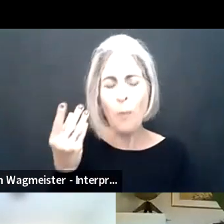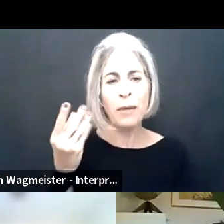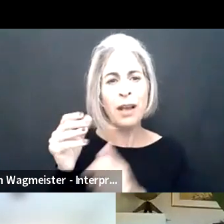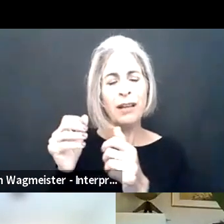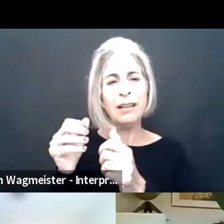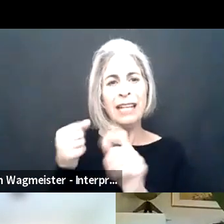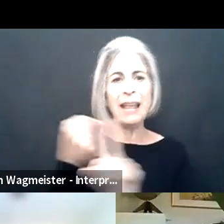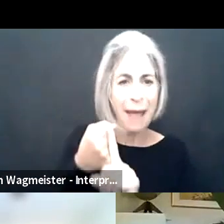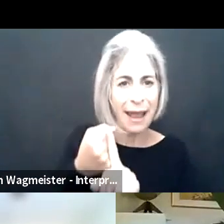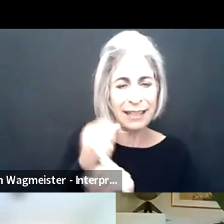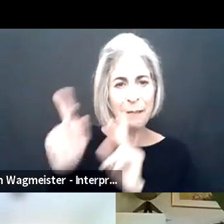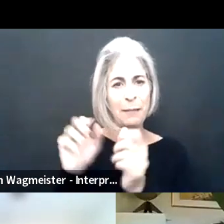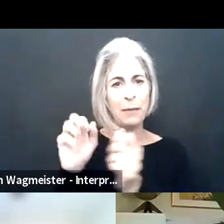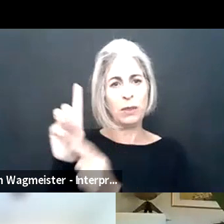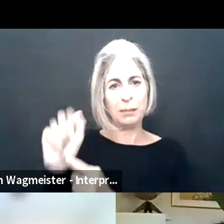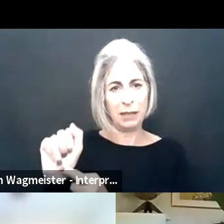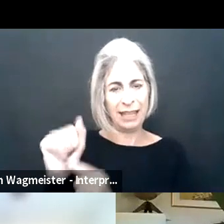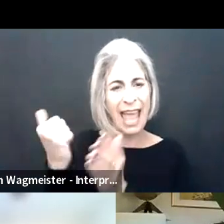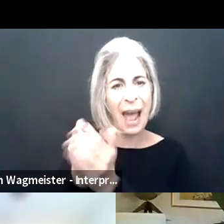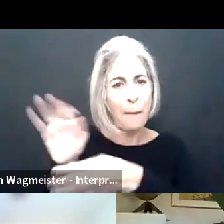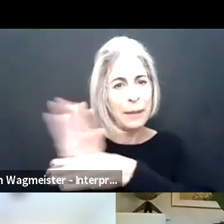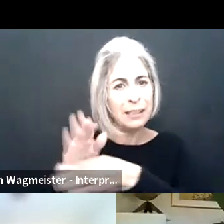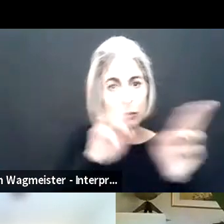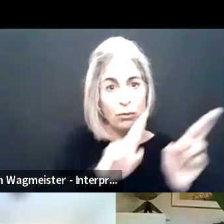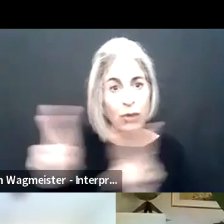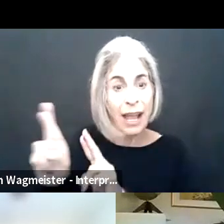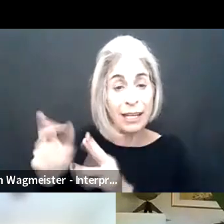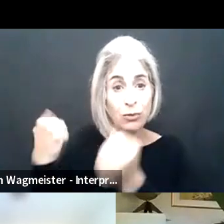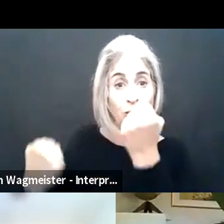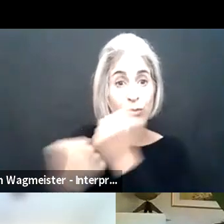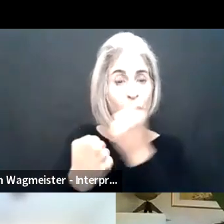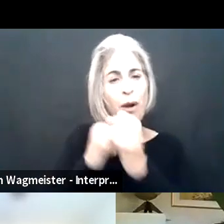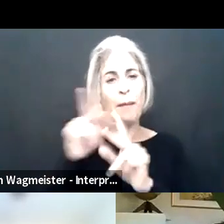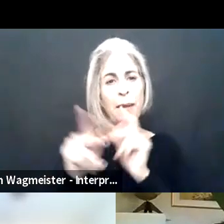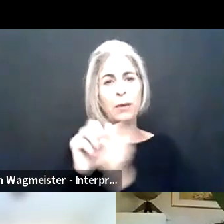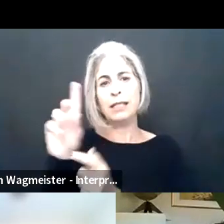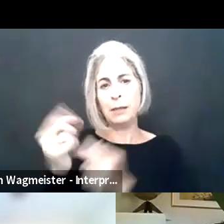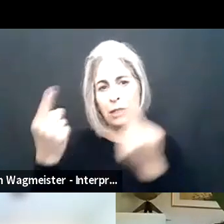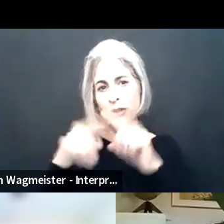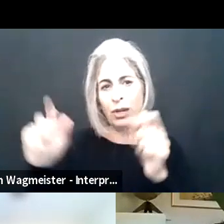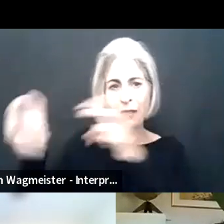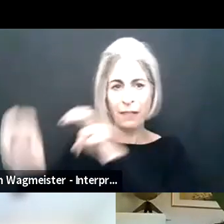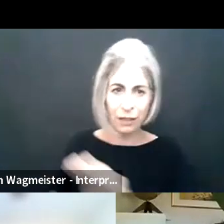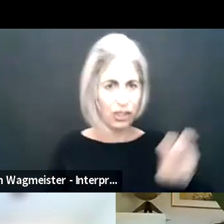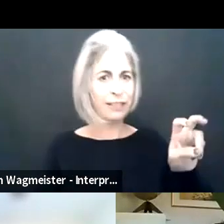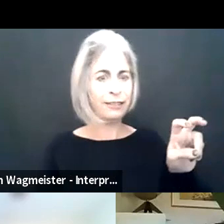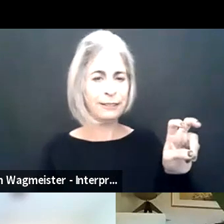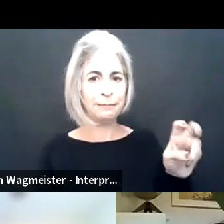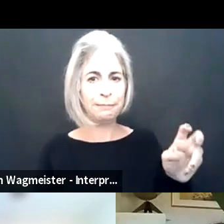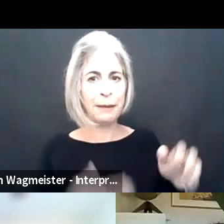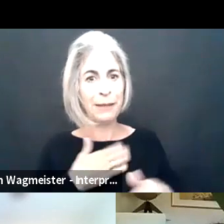How has working remotely impacted employees with disabilities and what has